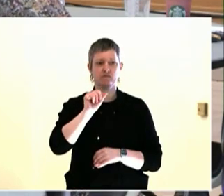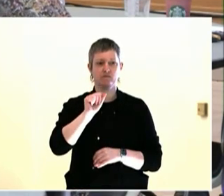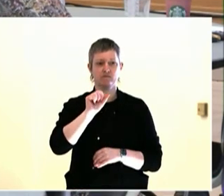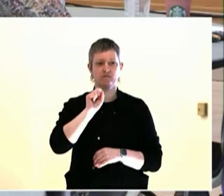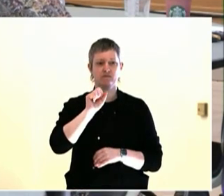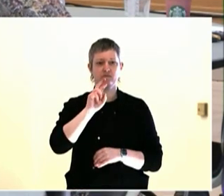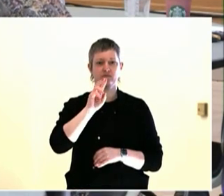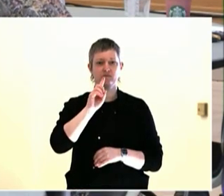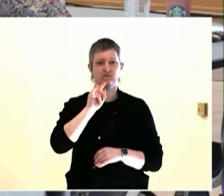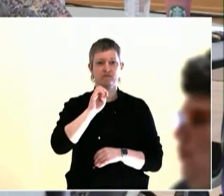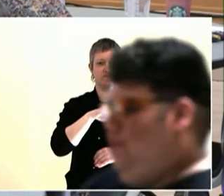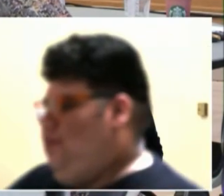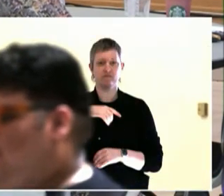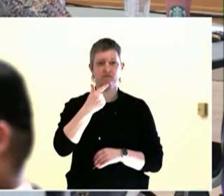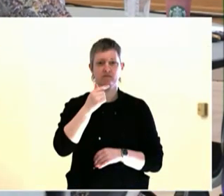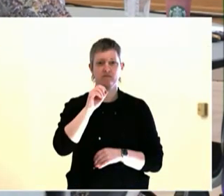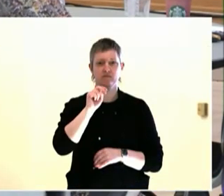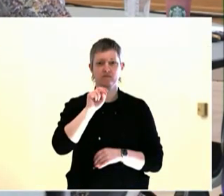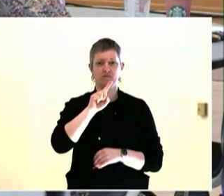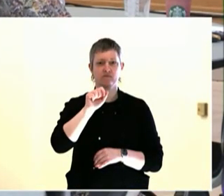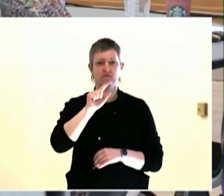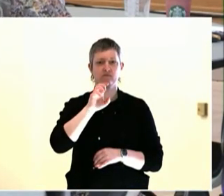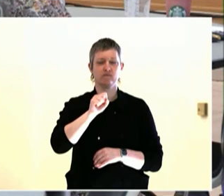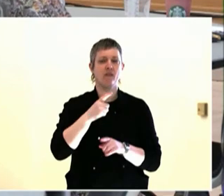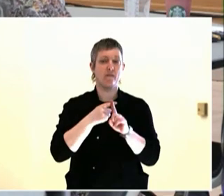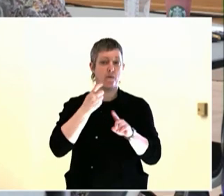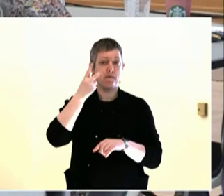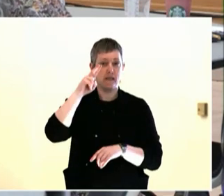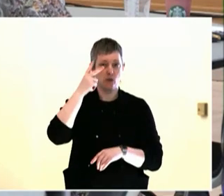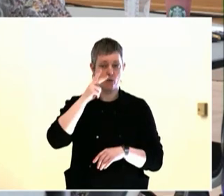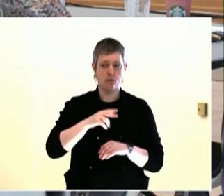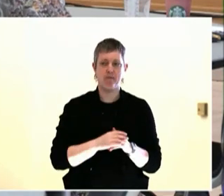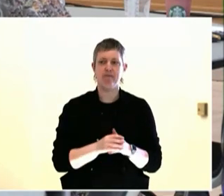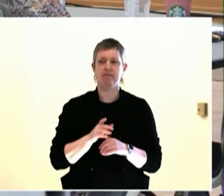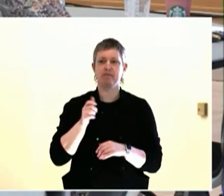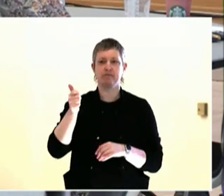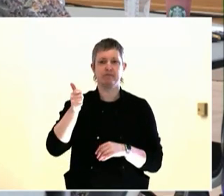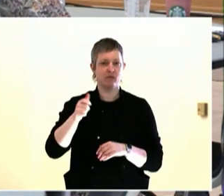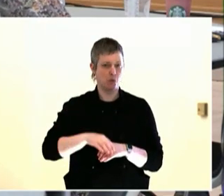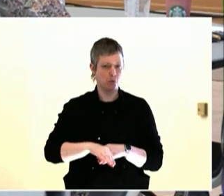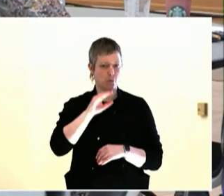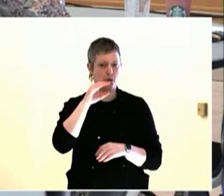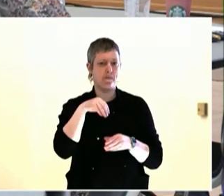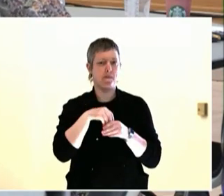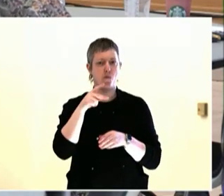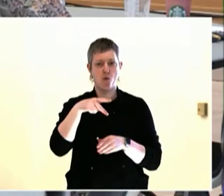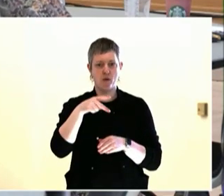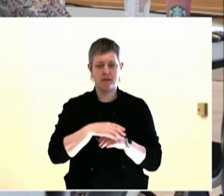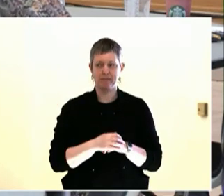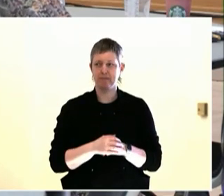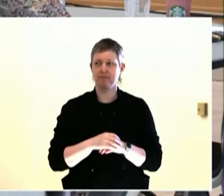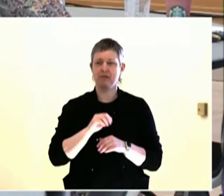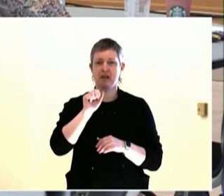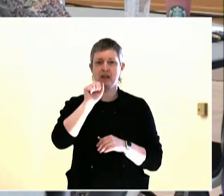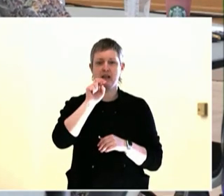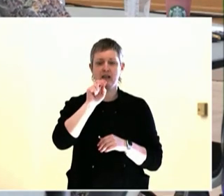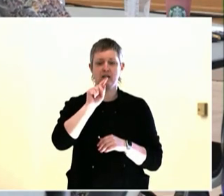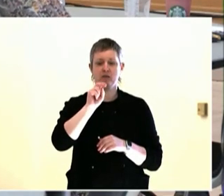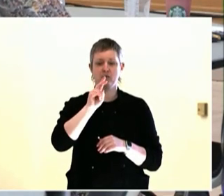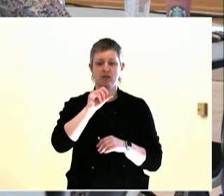For example, rank-choice voting, where you can prioritize other things.